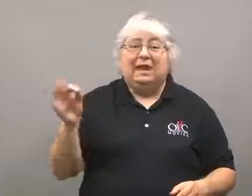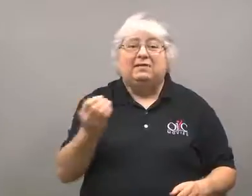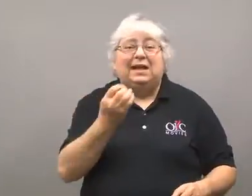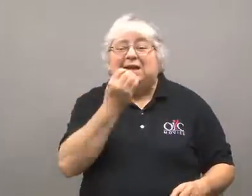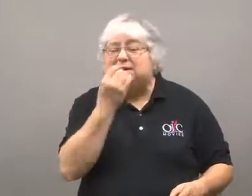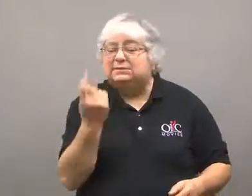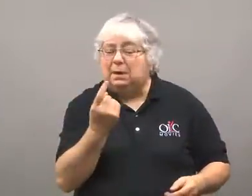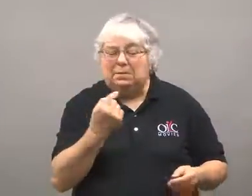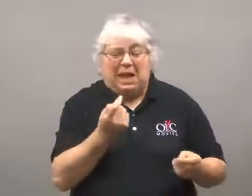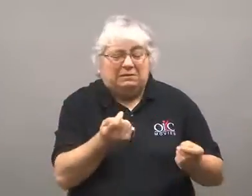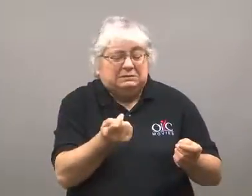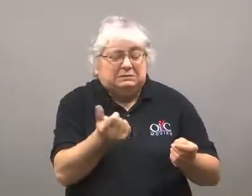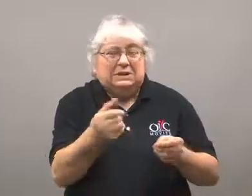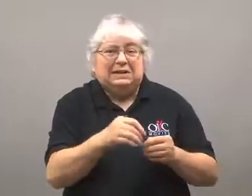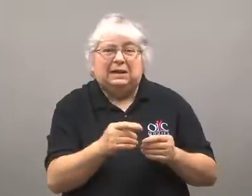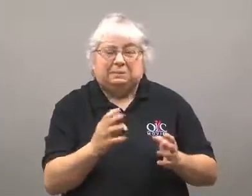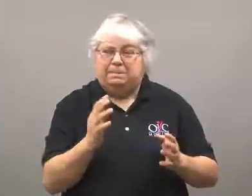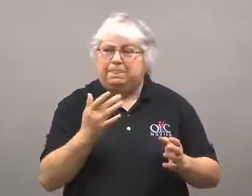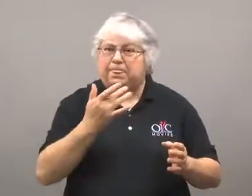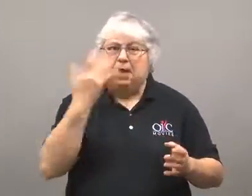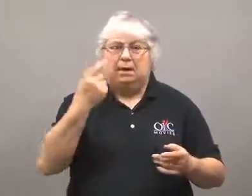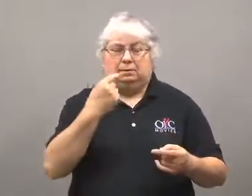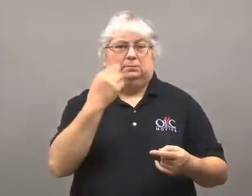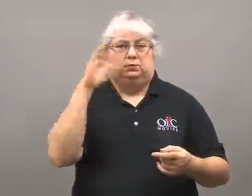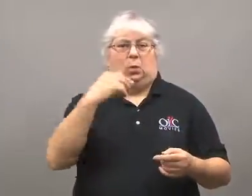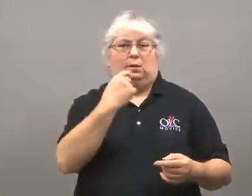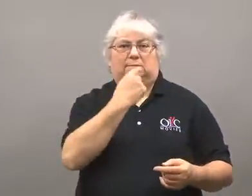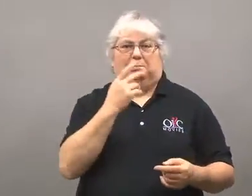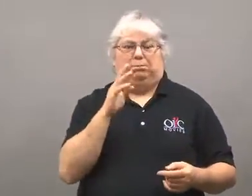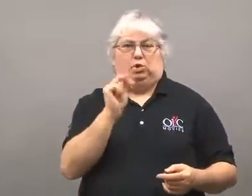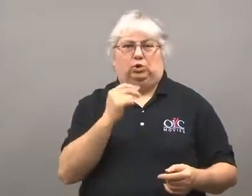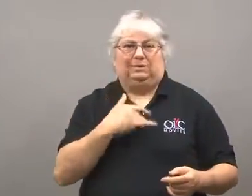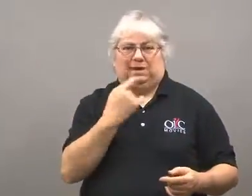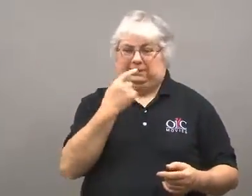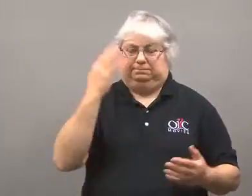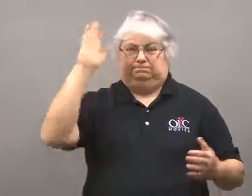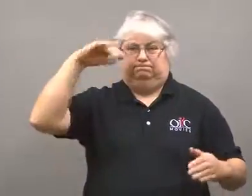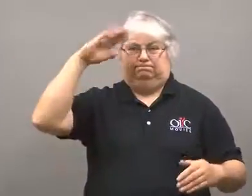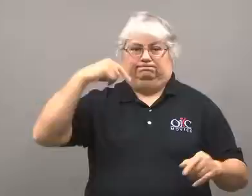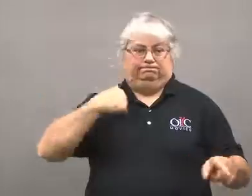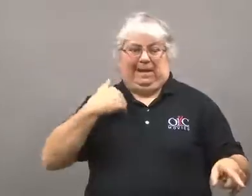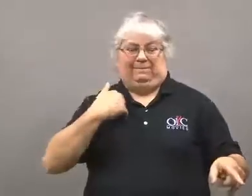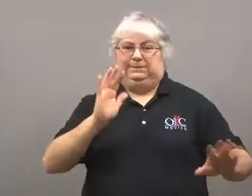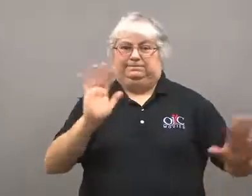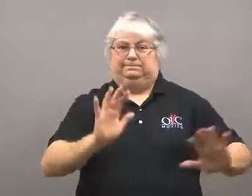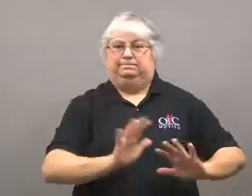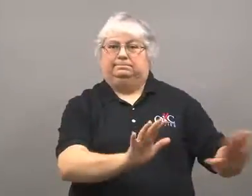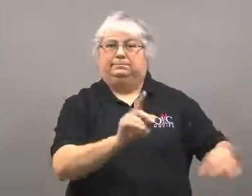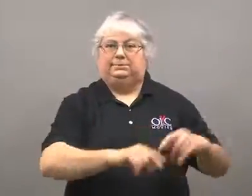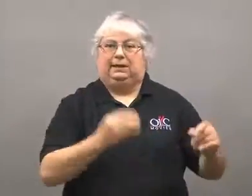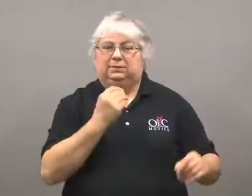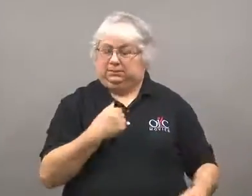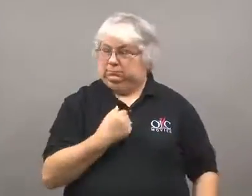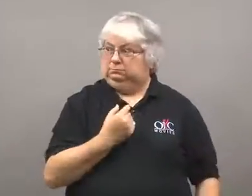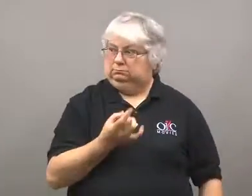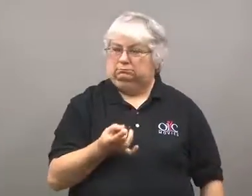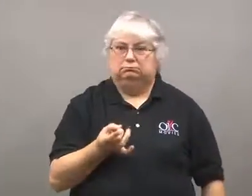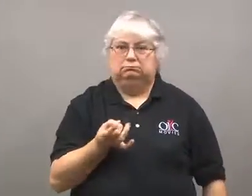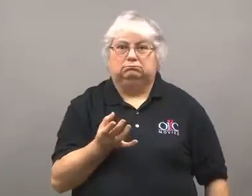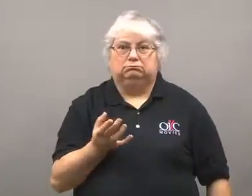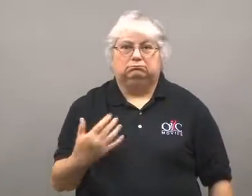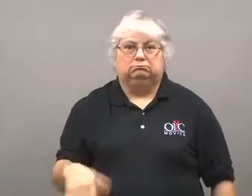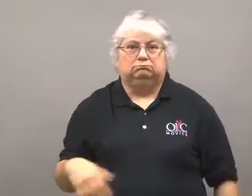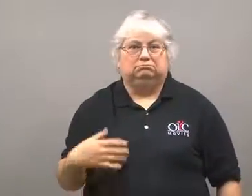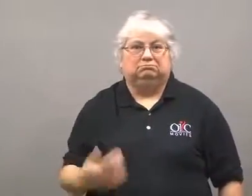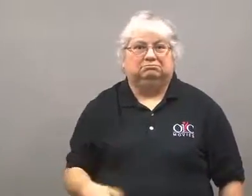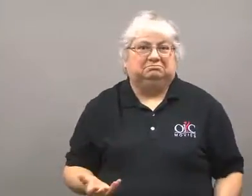If she eats something with a little bit of gluten, her mouth burns, so she knows.